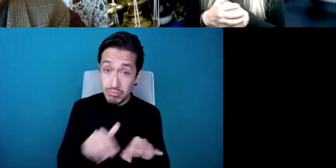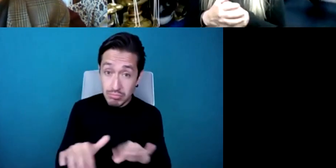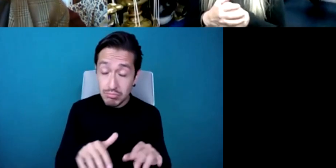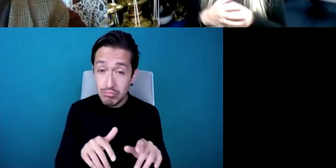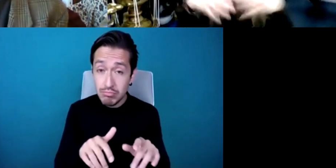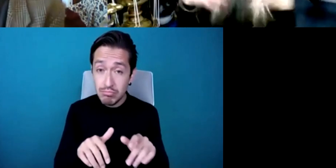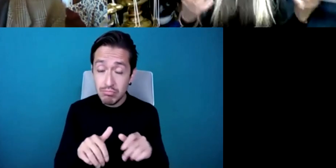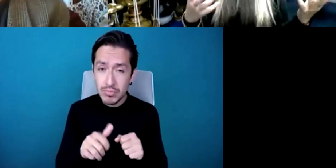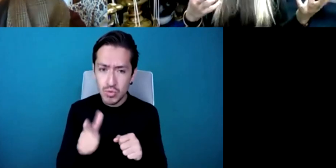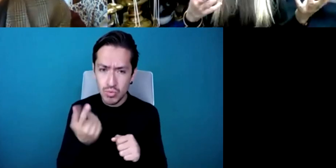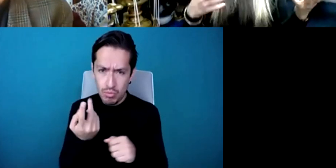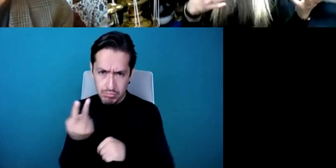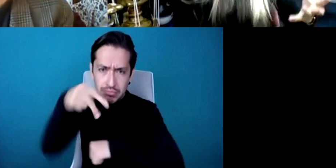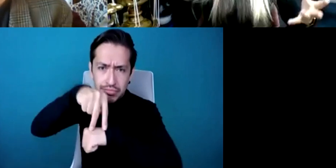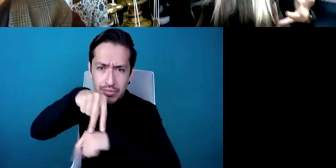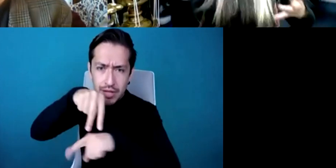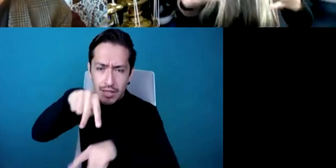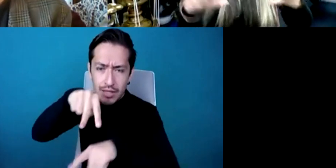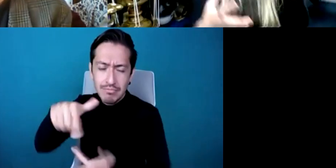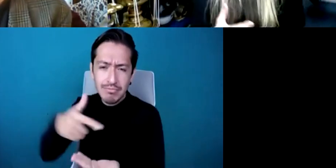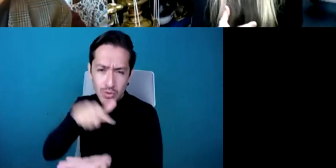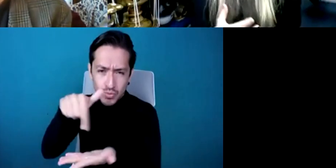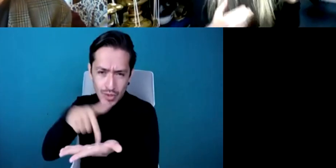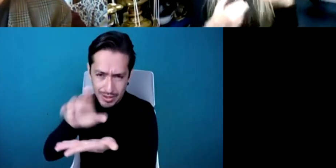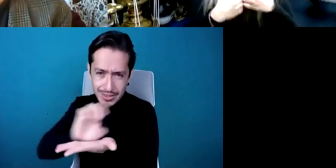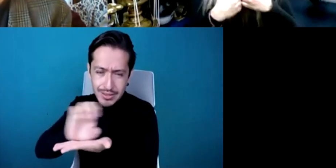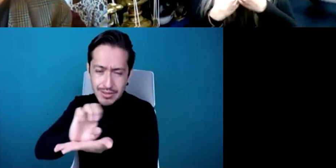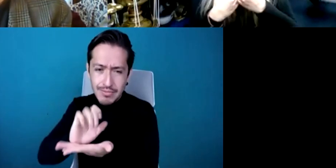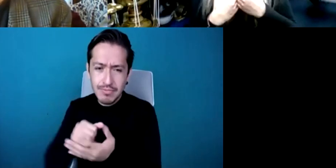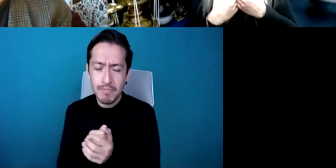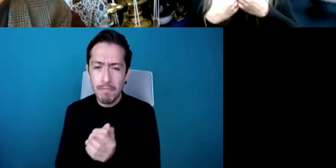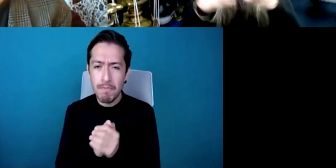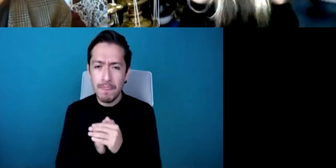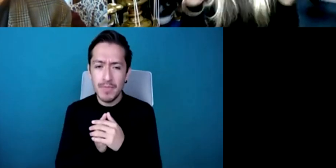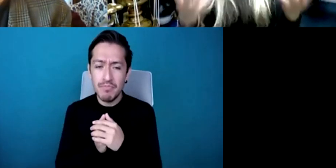together with lots of other things but that began to help and then also once the internet